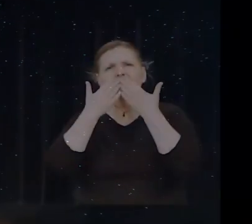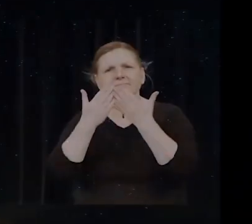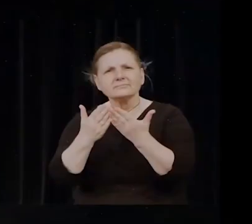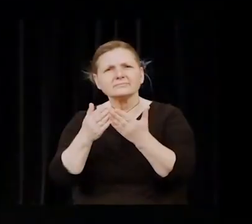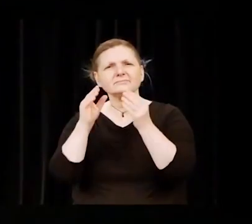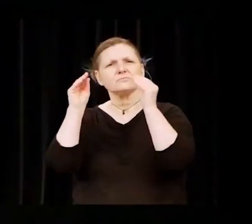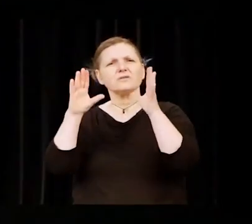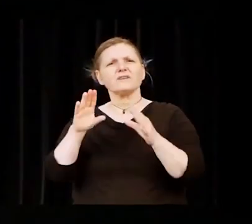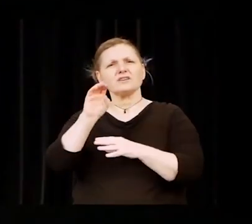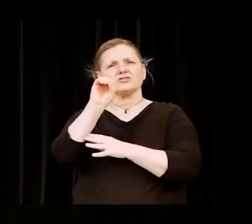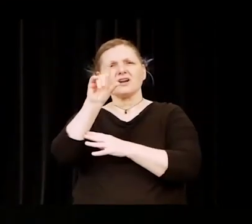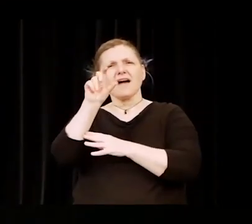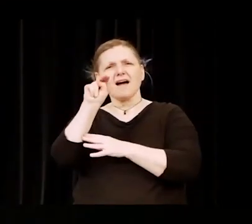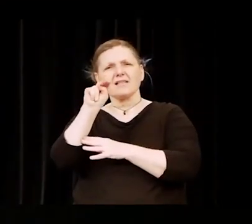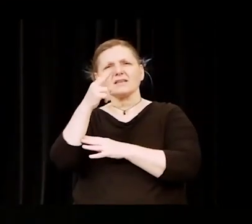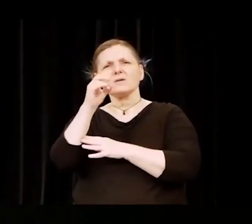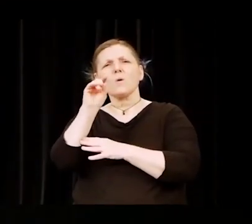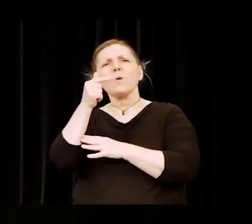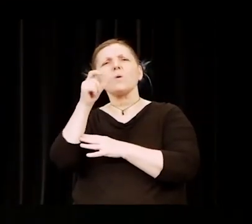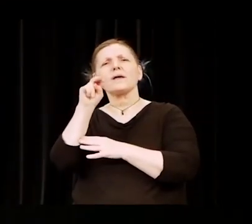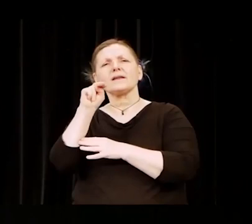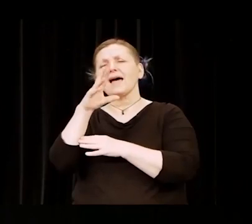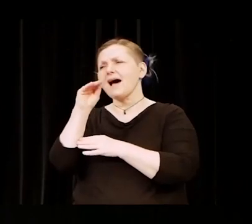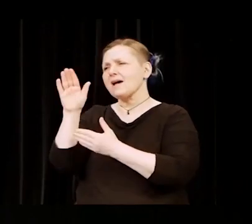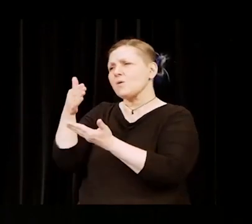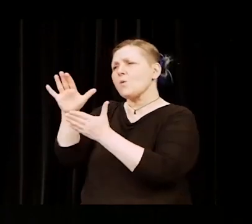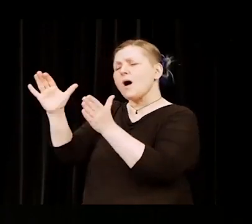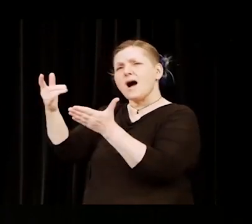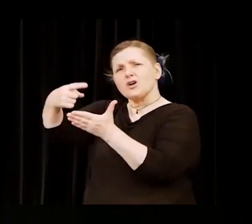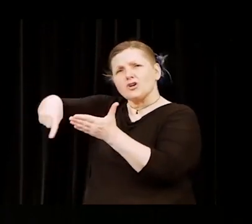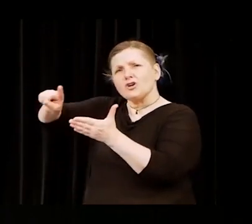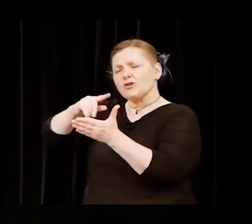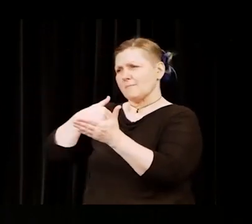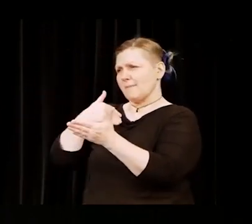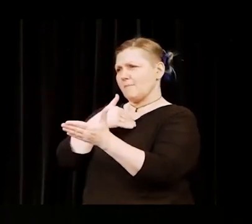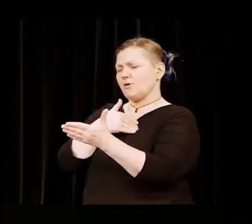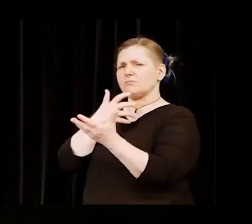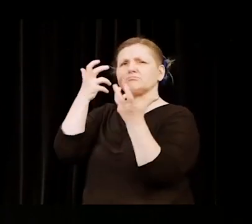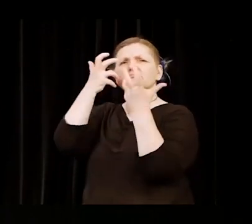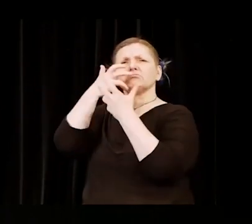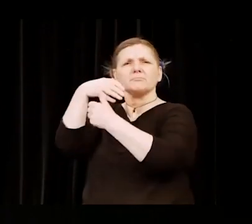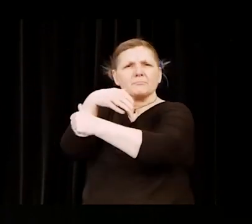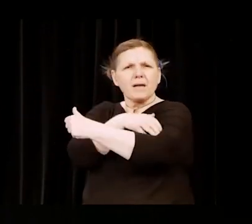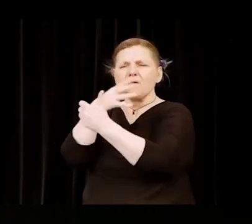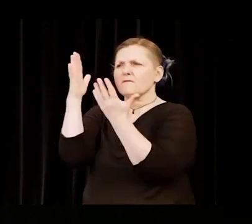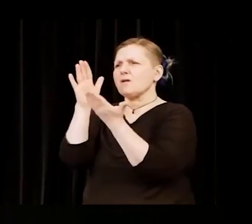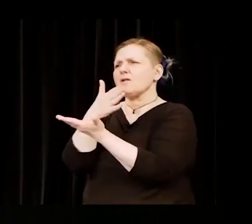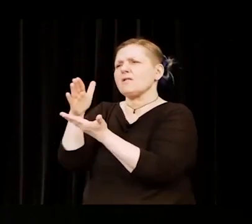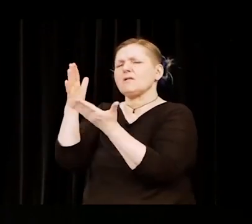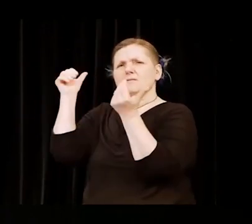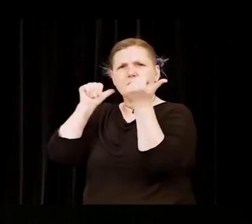Thank you, Professor Ellen Kogan and members of our choir for beautiful and powerful musical performance.